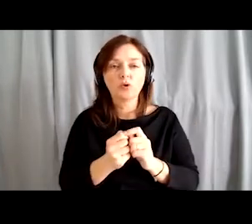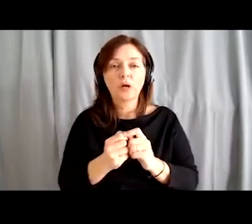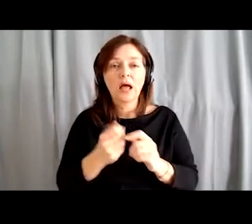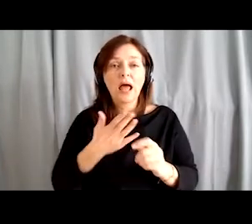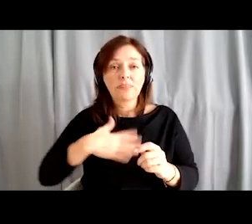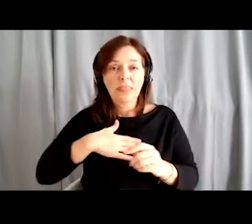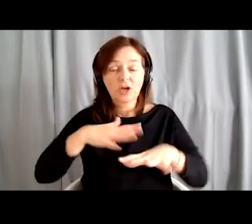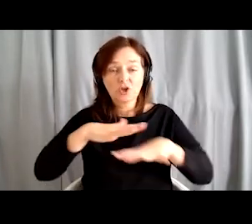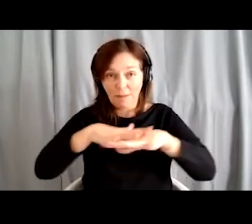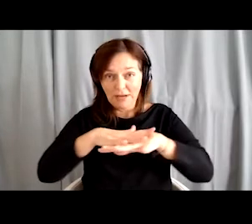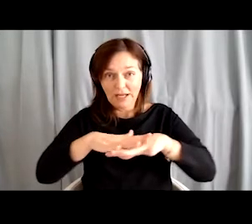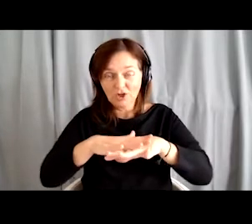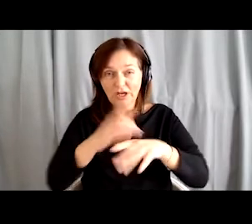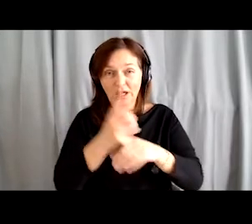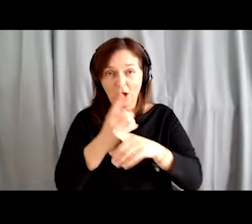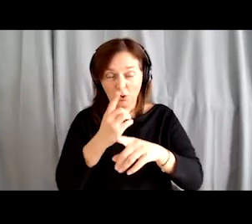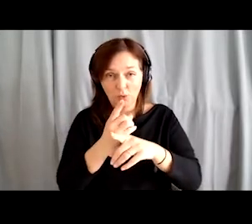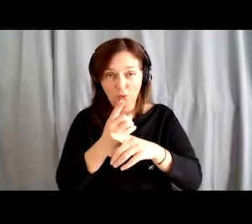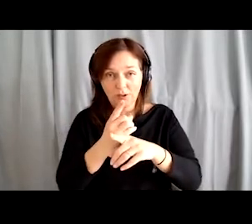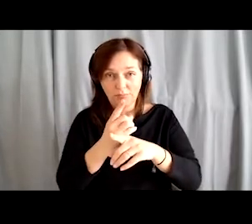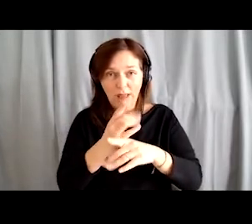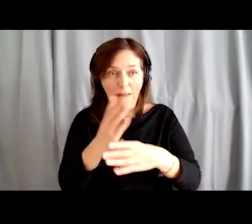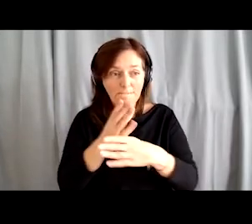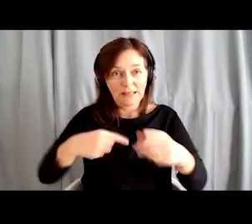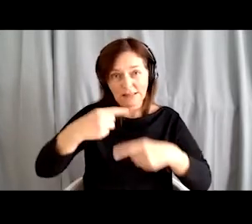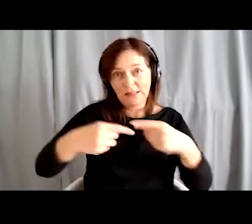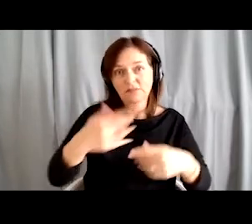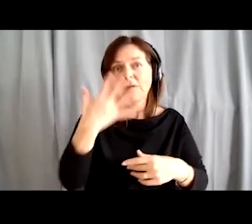has grown significantly in five years and is working well.